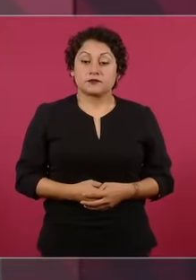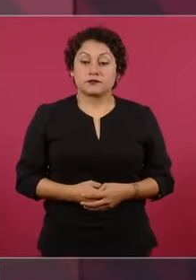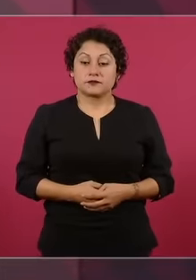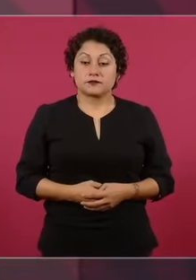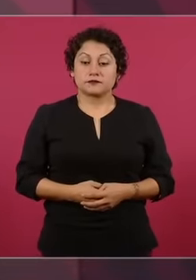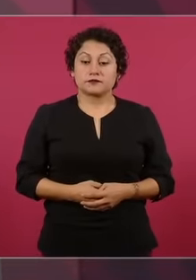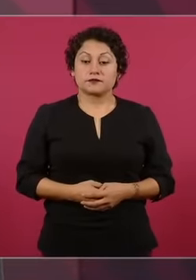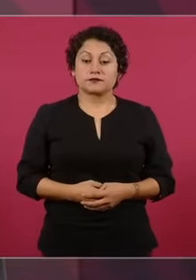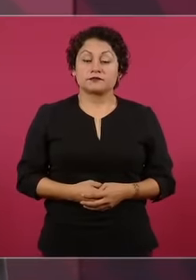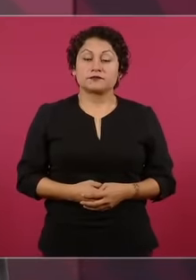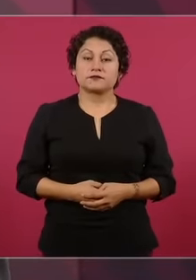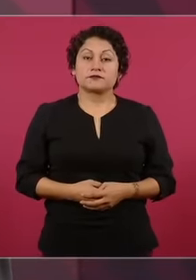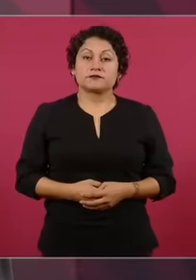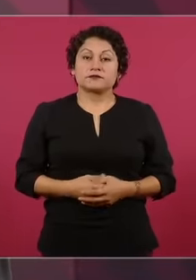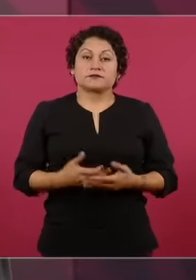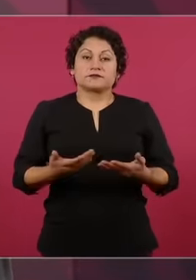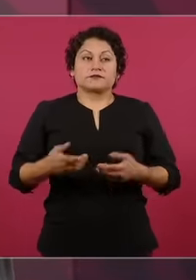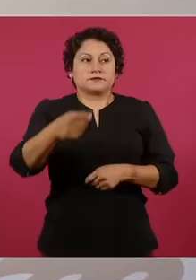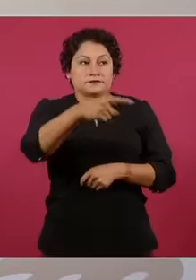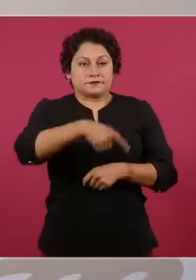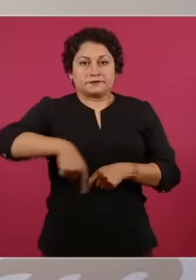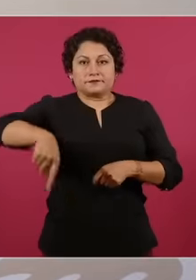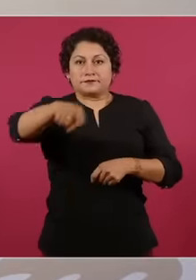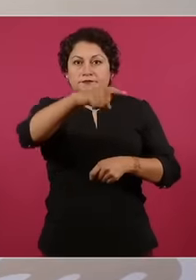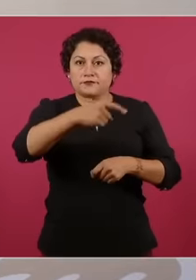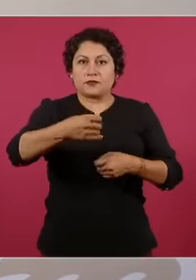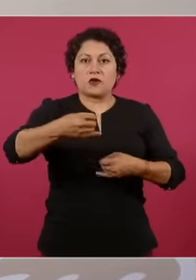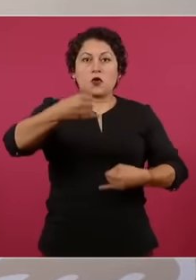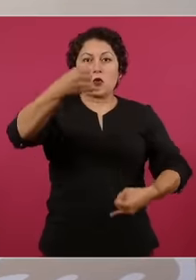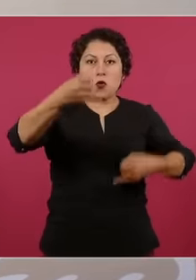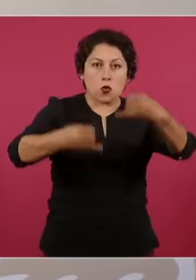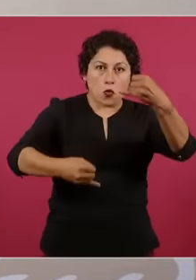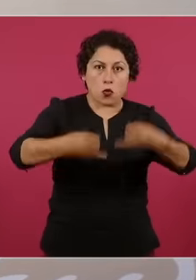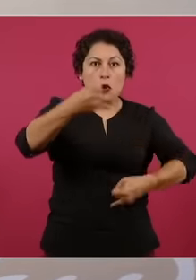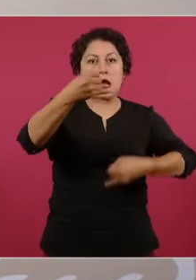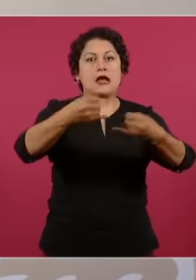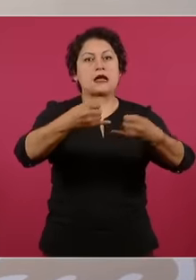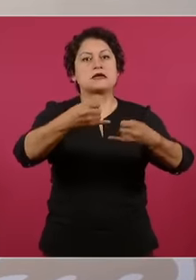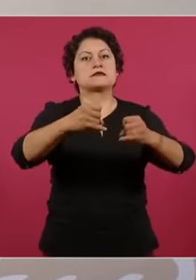all the judges, magistrates, ministers serving foreign companies,